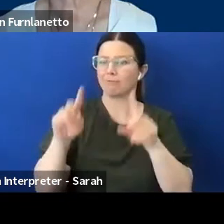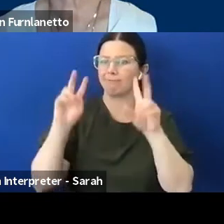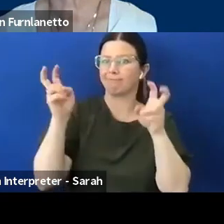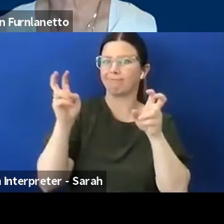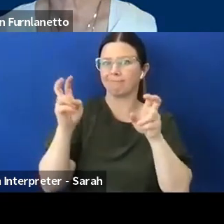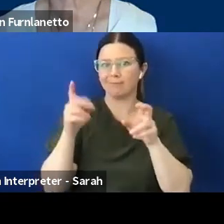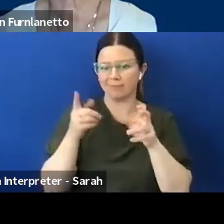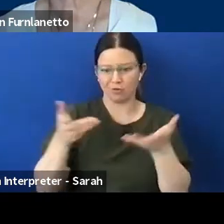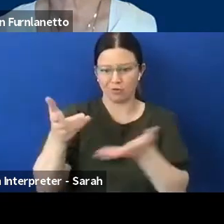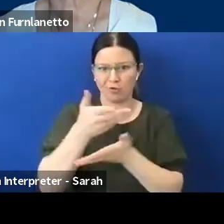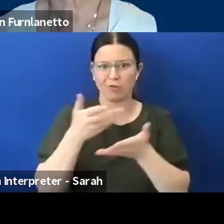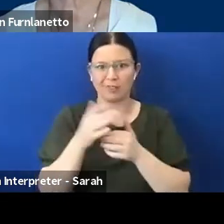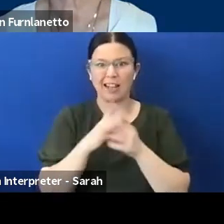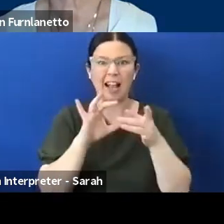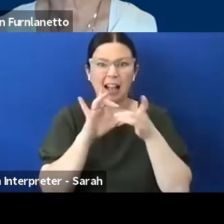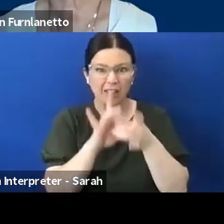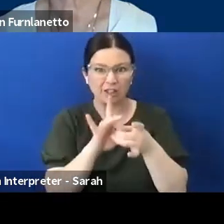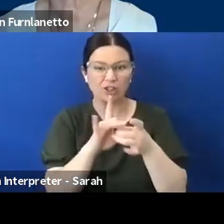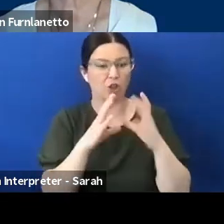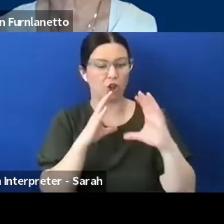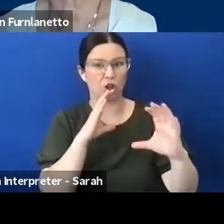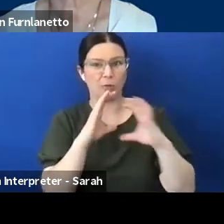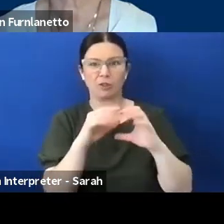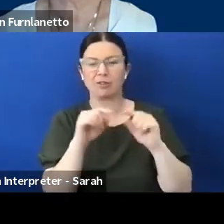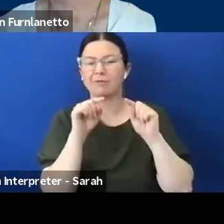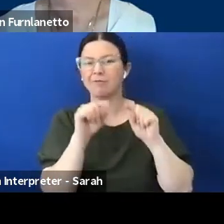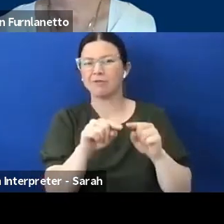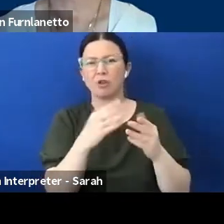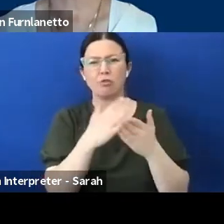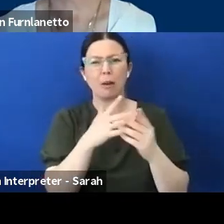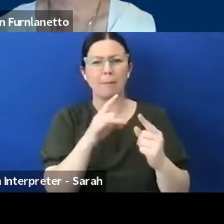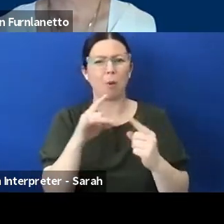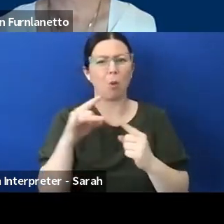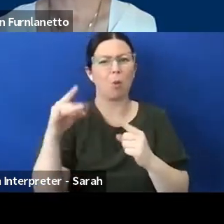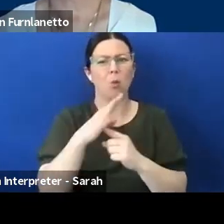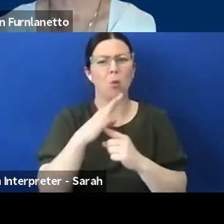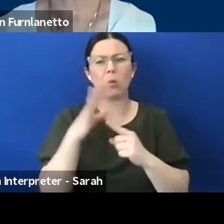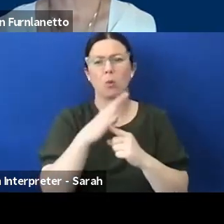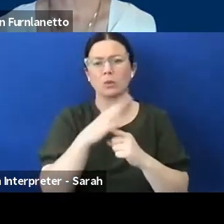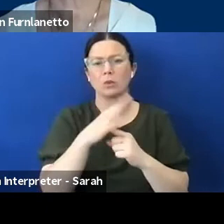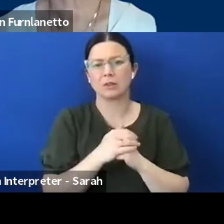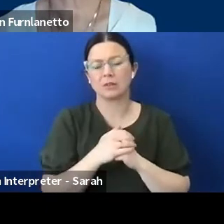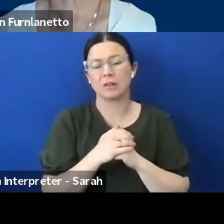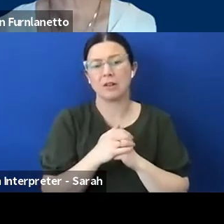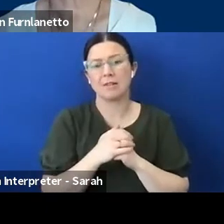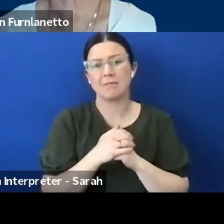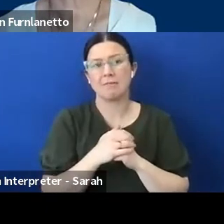and communication is the most important element of this. I would have said that for an organiser,